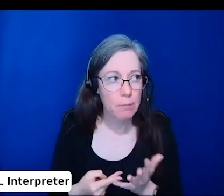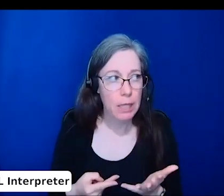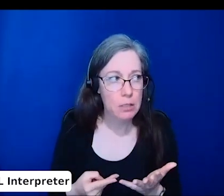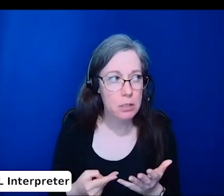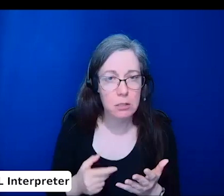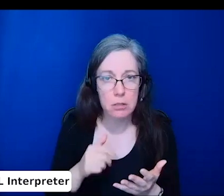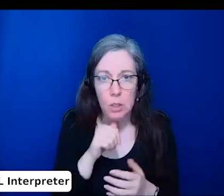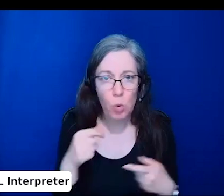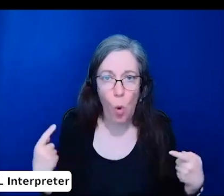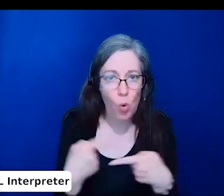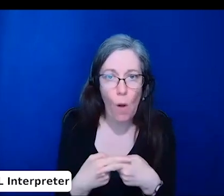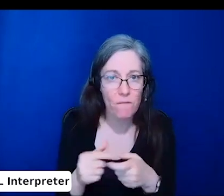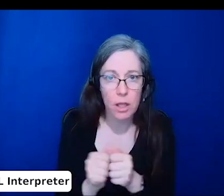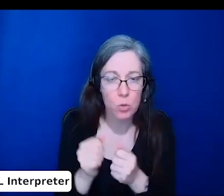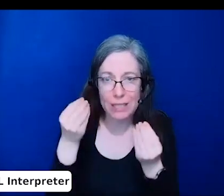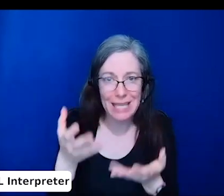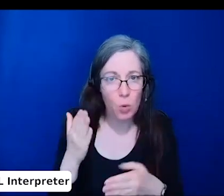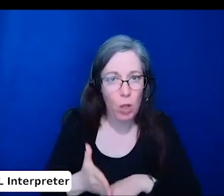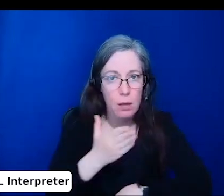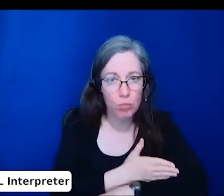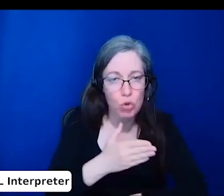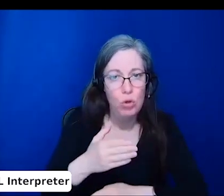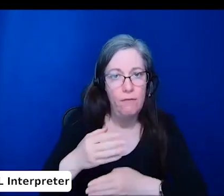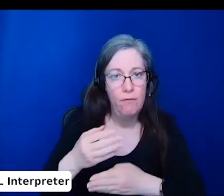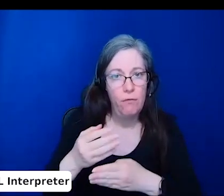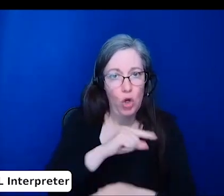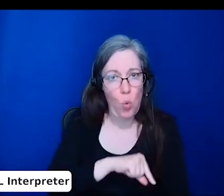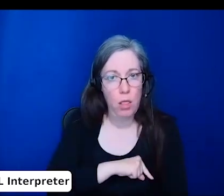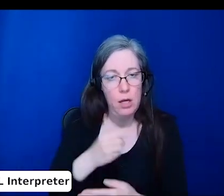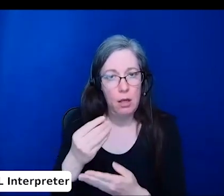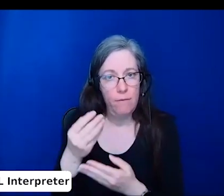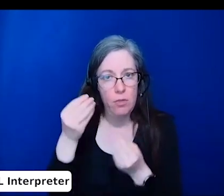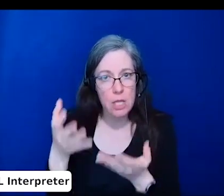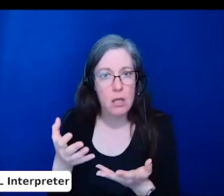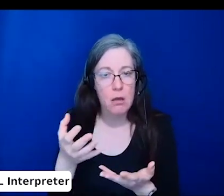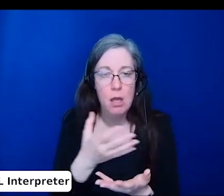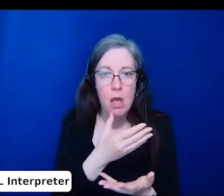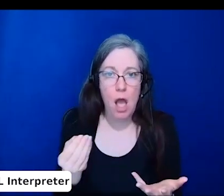or engage in these unethical practices.